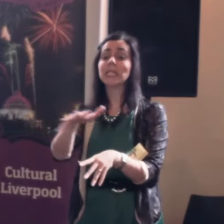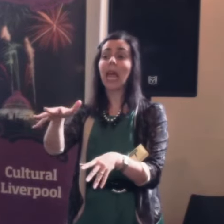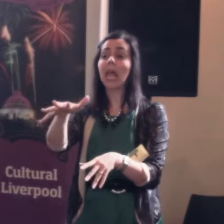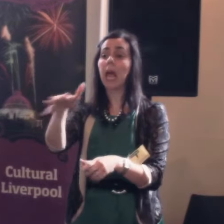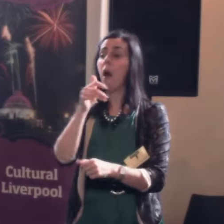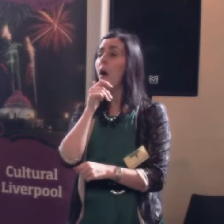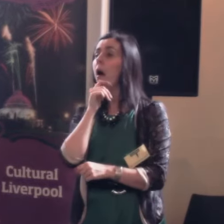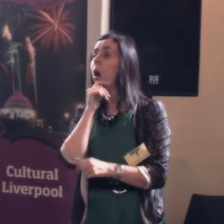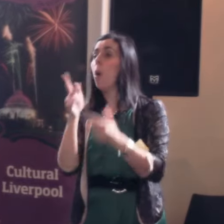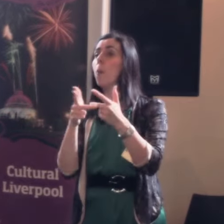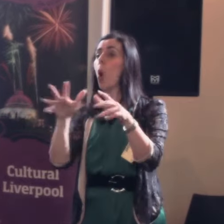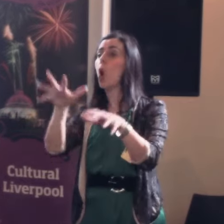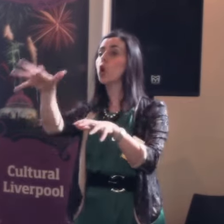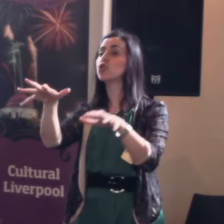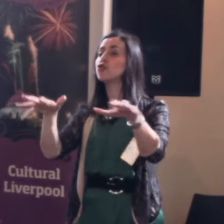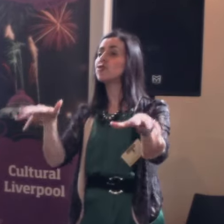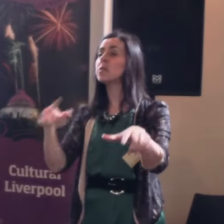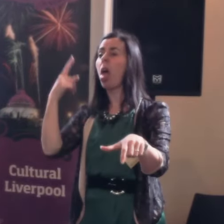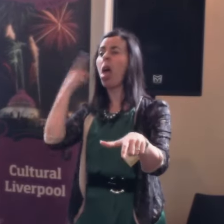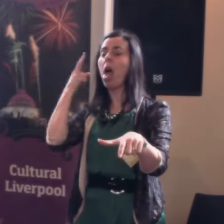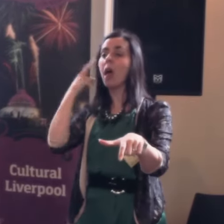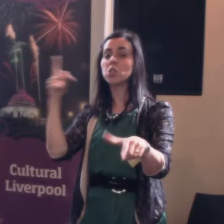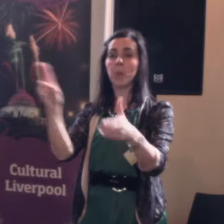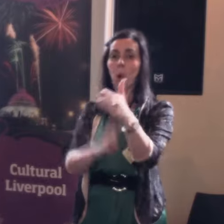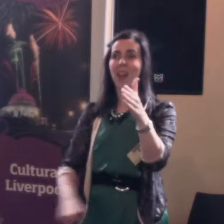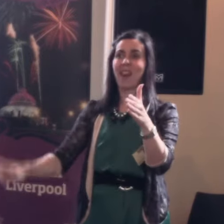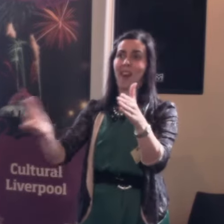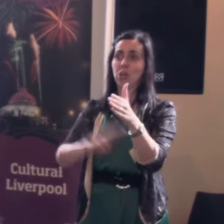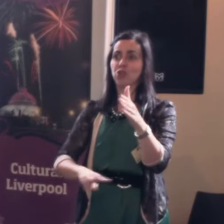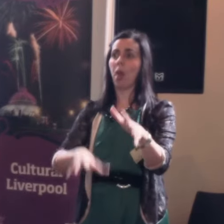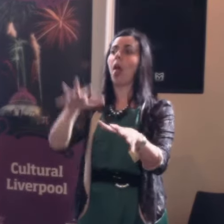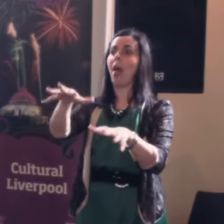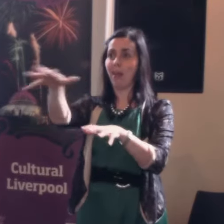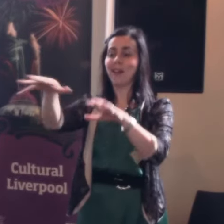oh jeez there's more countries out there, let's go international', so she did that